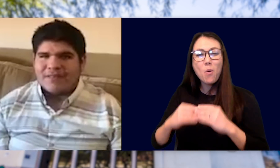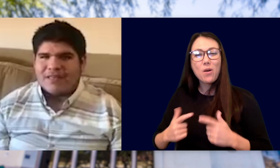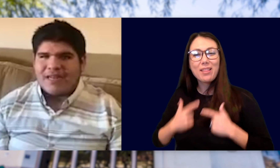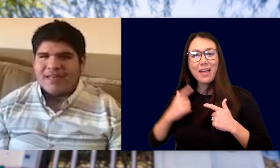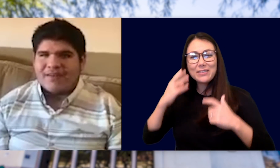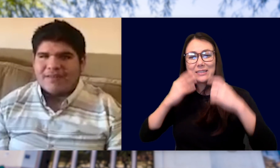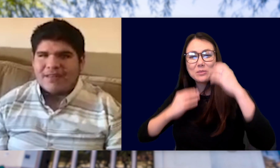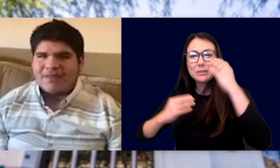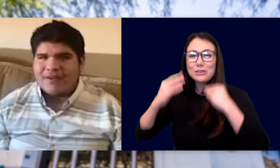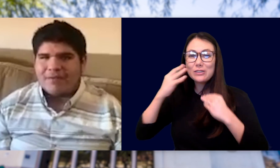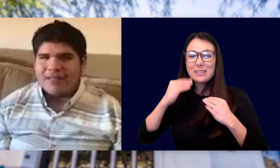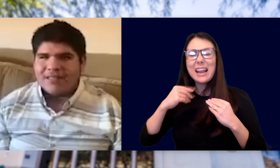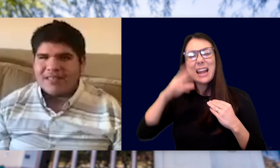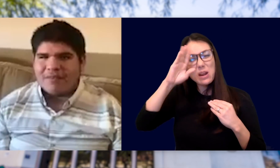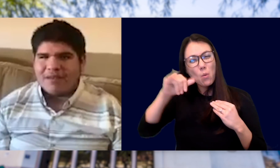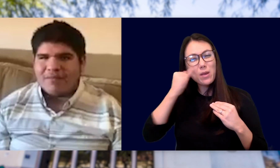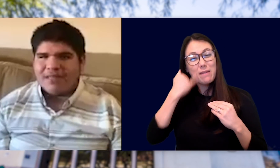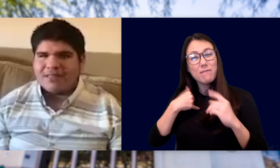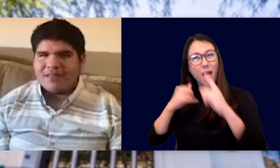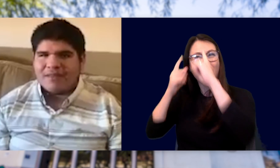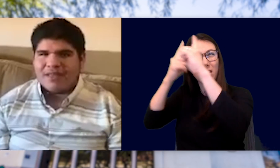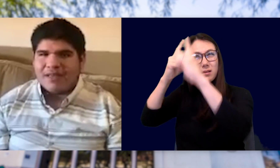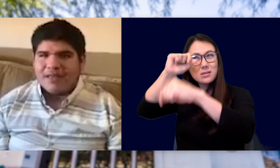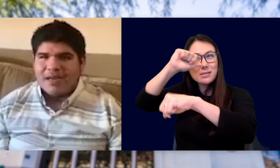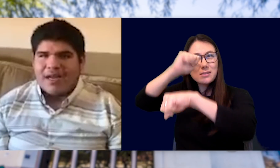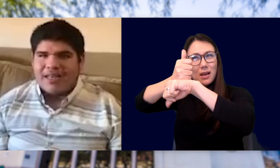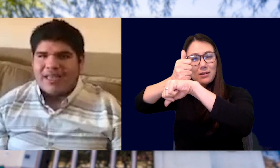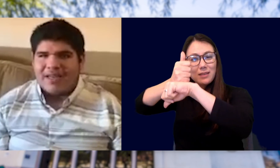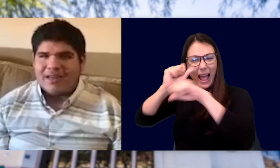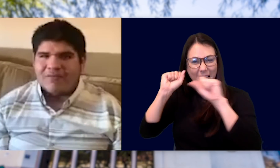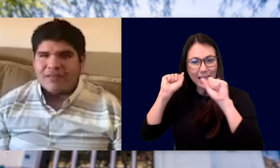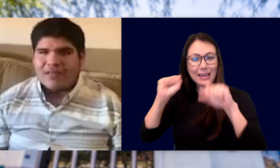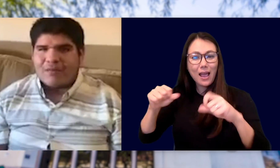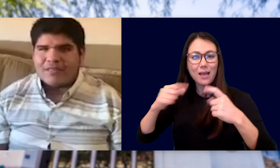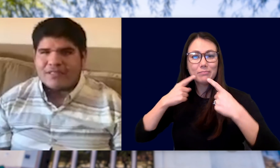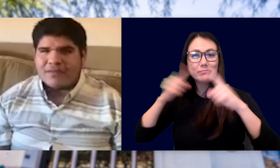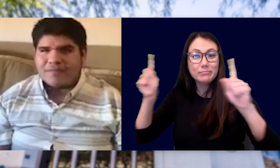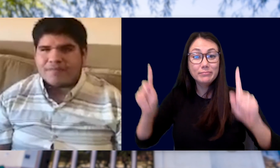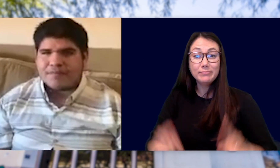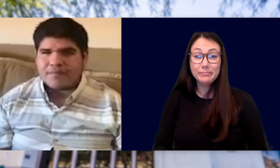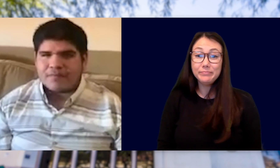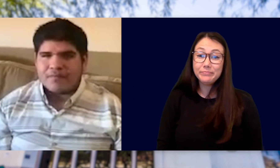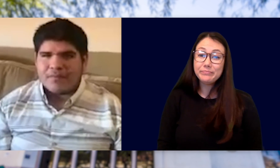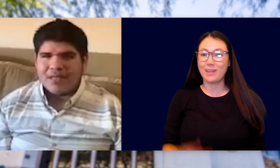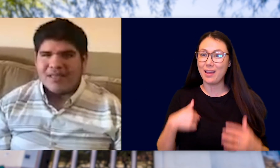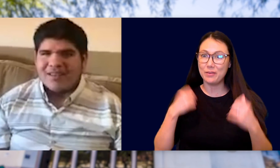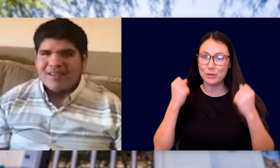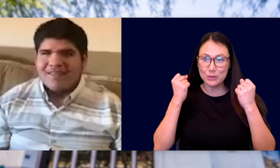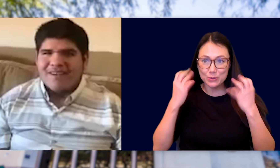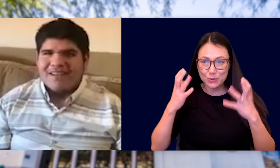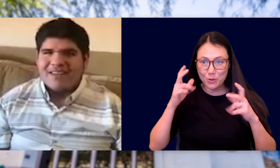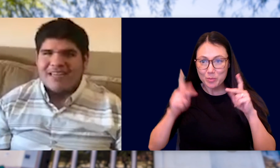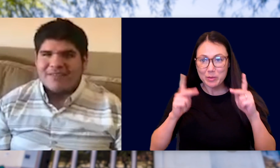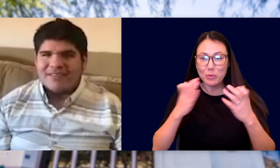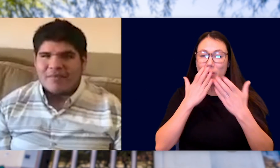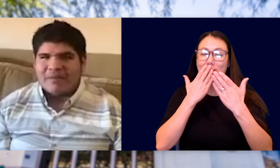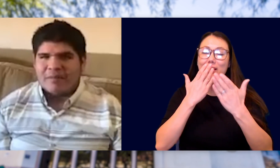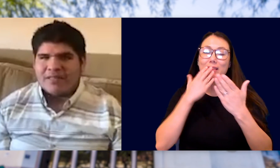AND I KNOW THAT IF I REALLY SET MY MIND TO SOMETHING I CAN AND WILL ACCOMPLISH IT. WELL, I HAVE SO MANY PEOPLE